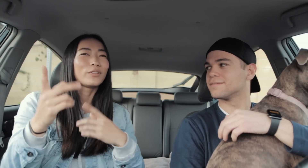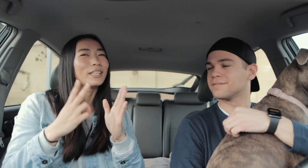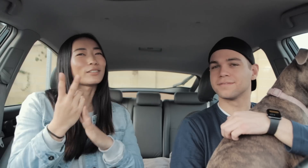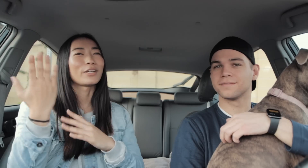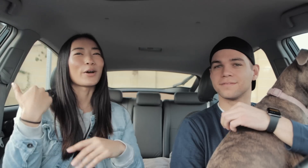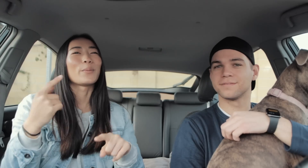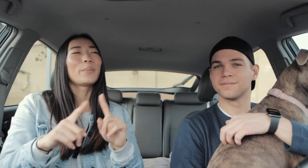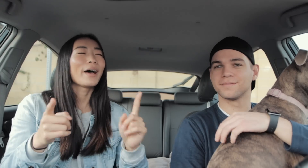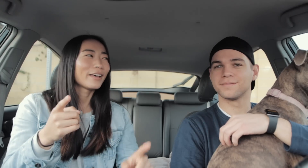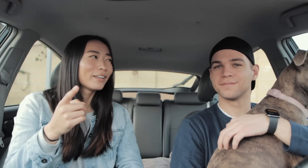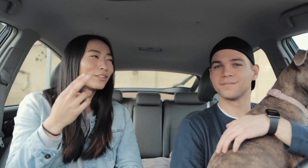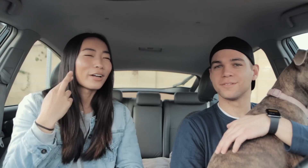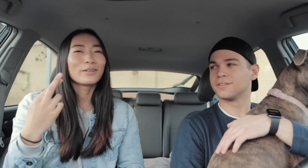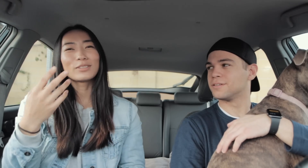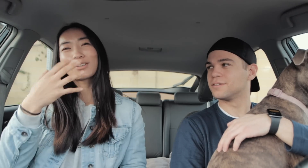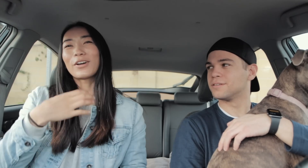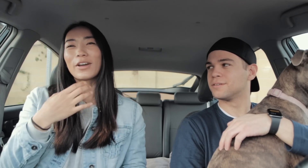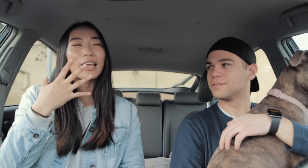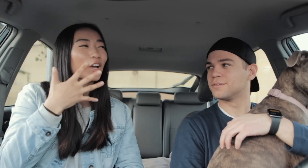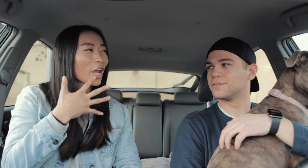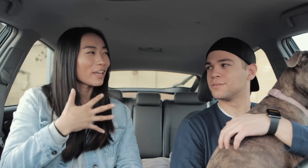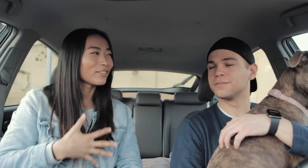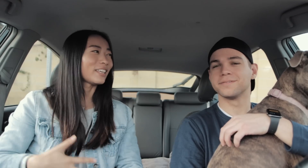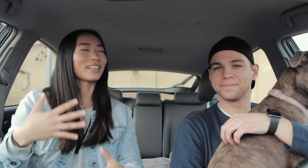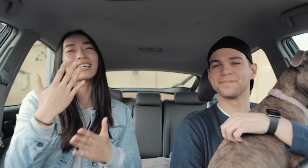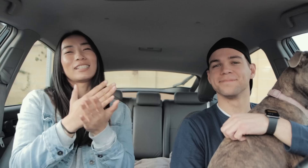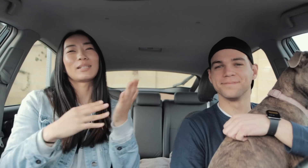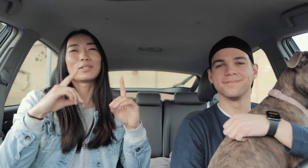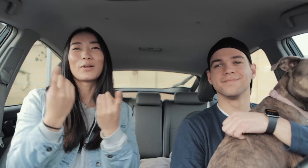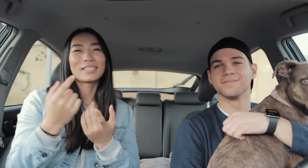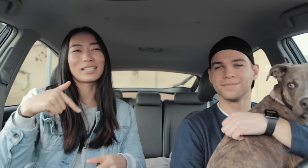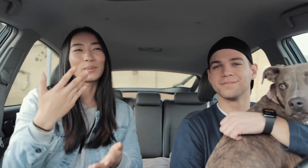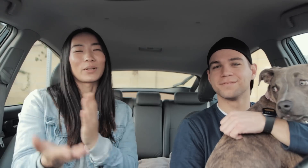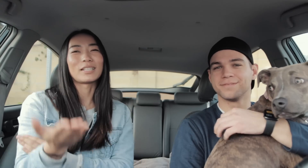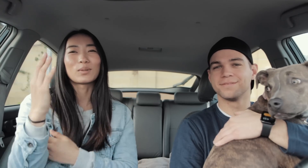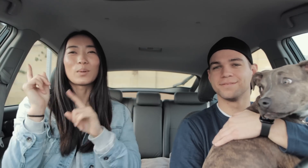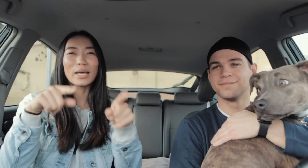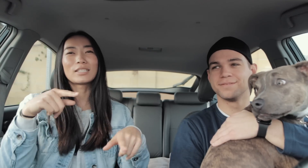videos ago but Ryan was craving some donuts this morning so we went to